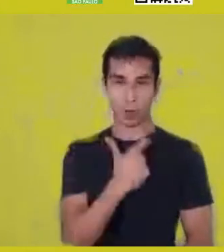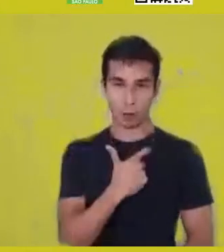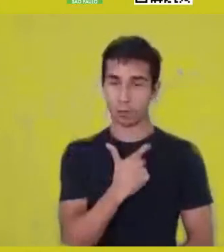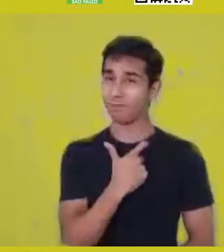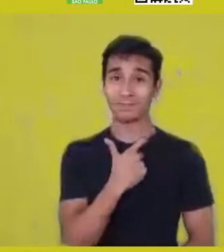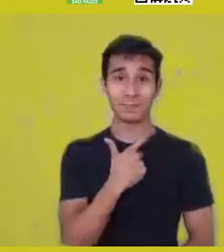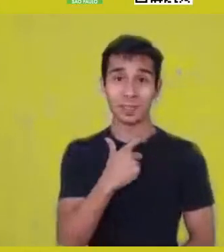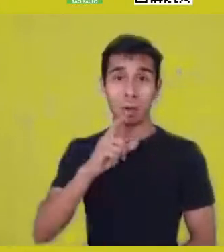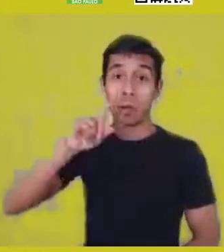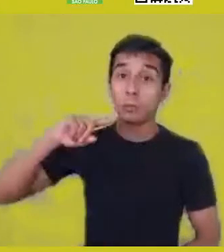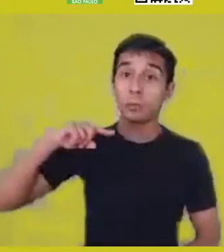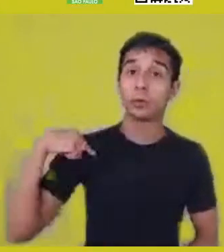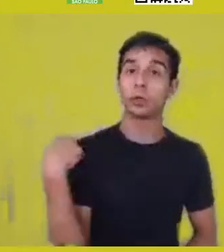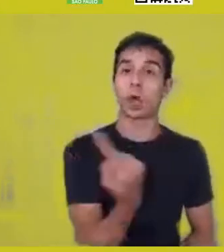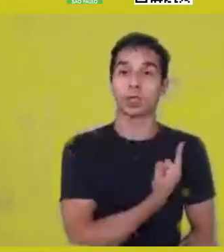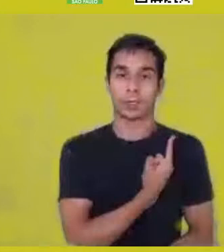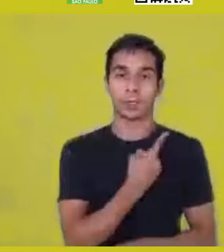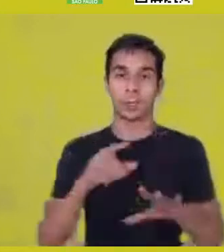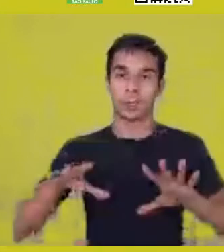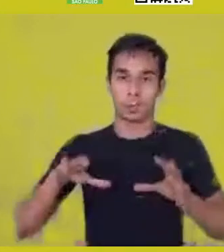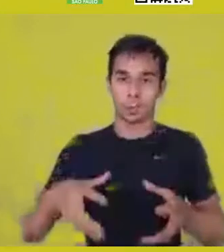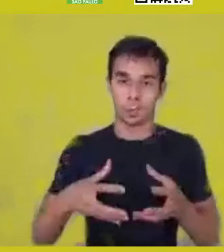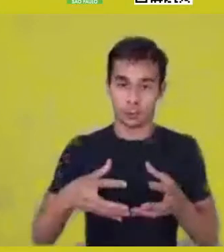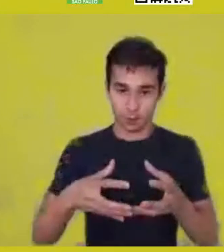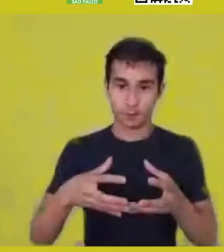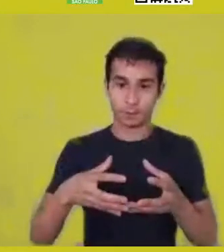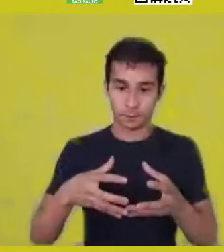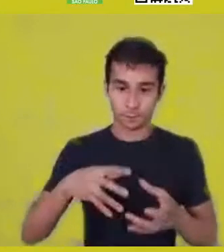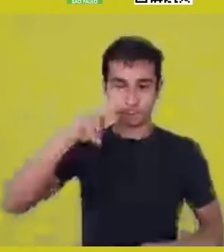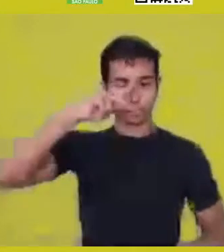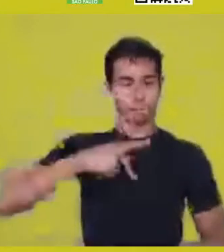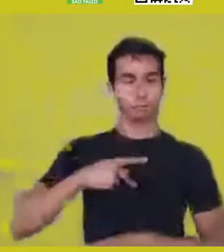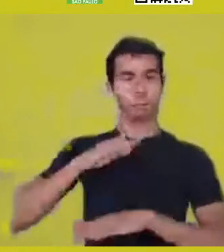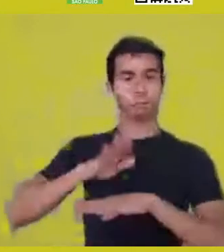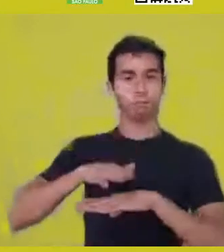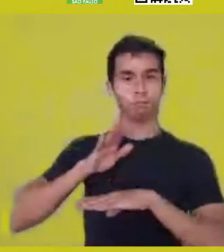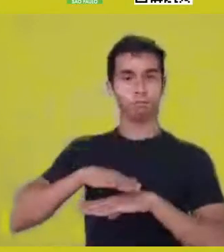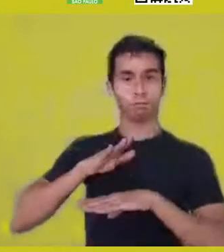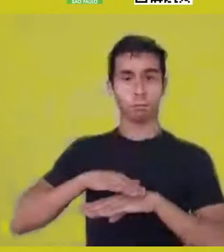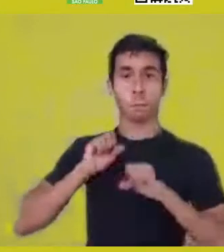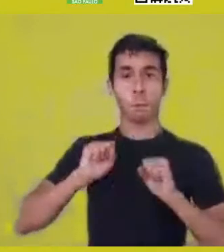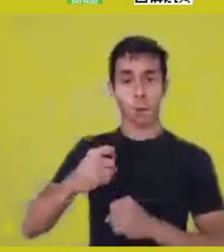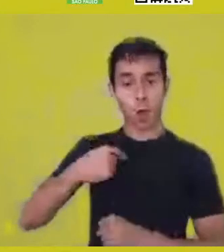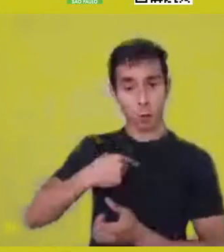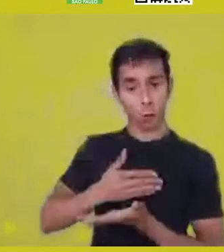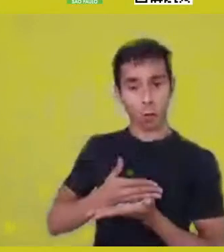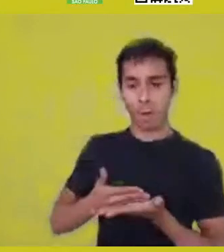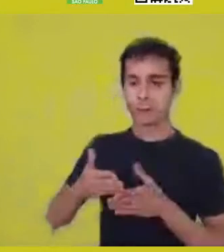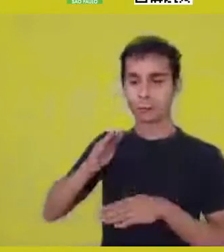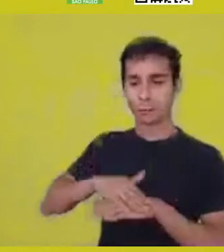This autonomy might come, yes, from me, but it has to come from me